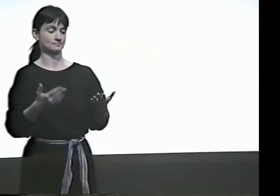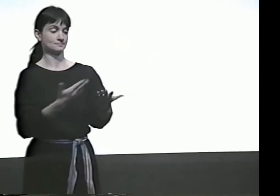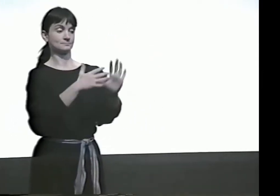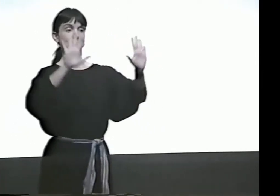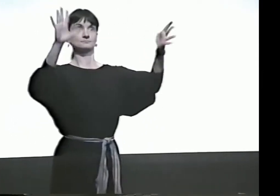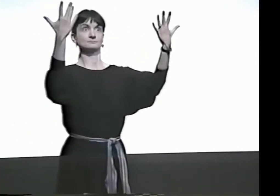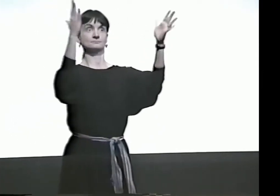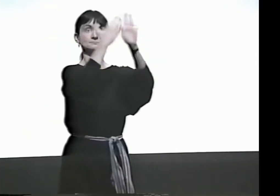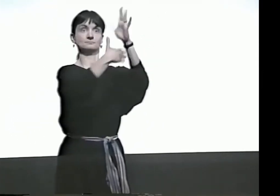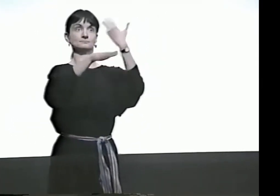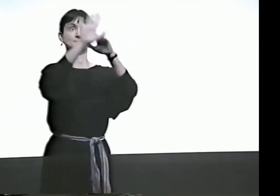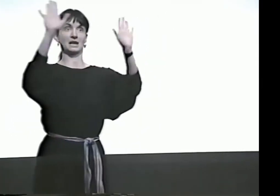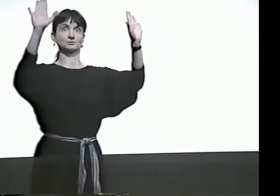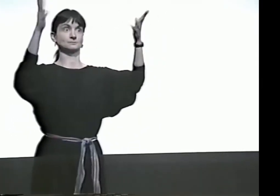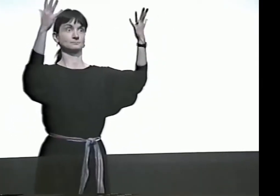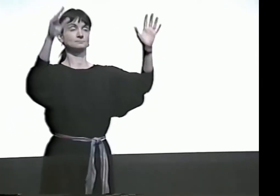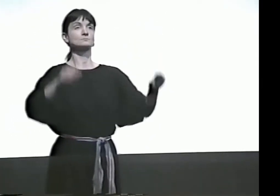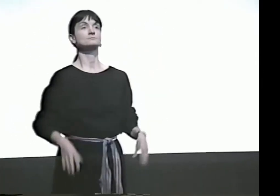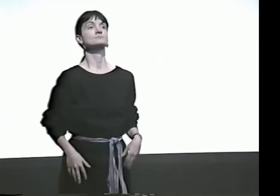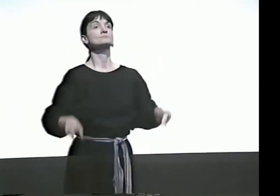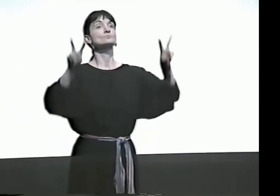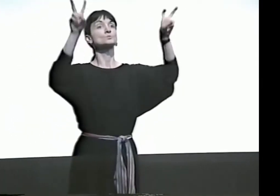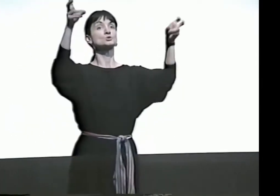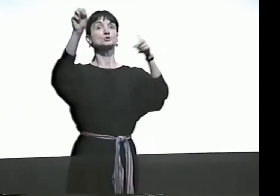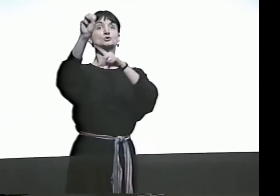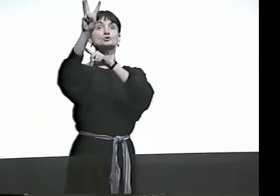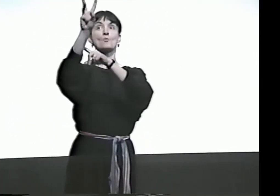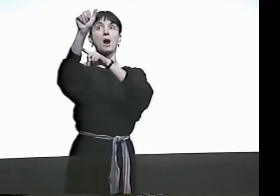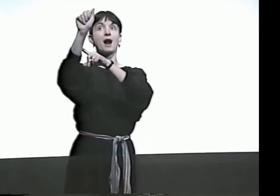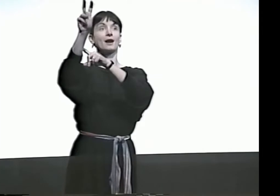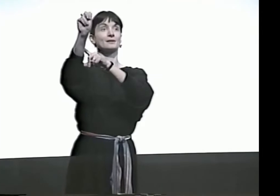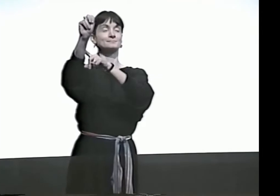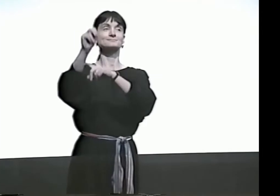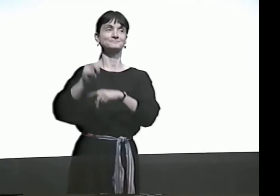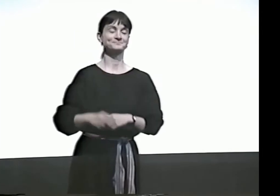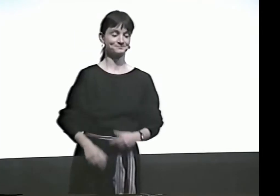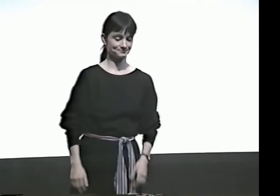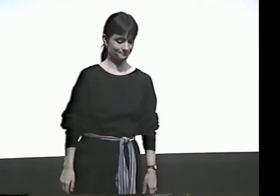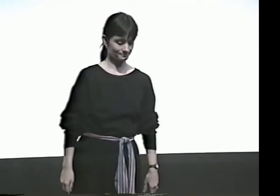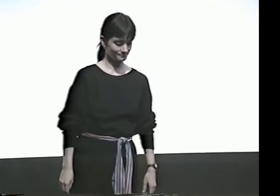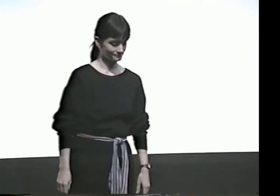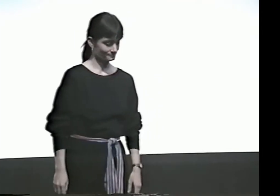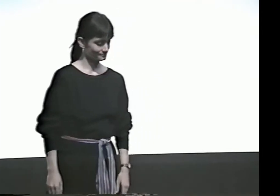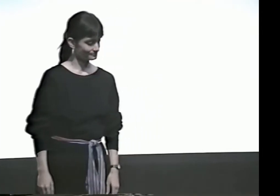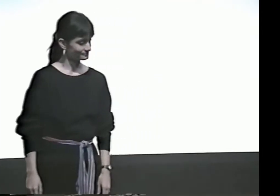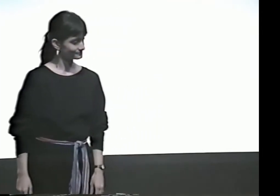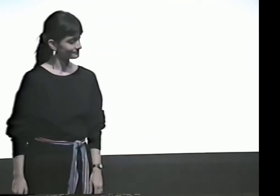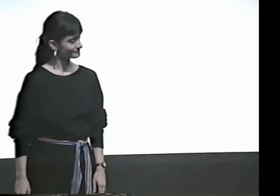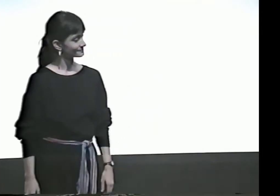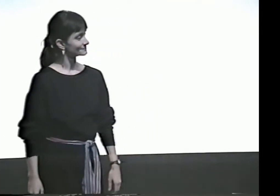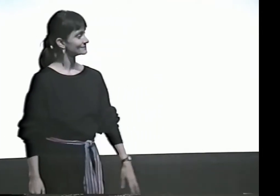I WOULD LIKE TO SHOW YOU A HANDSHAPE POEM, AND IT'S CALLED "SWAN."